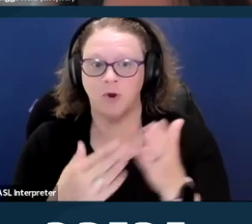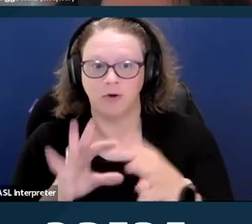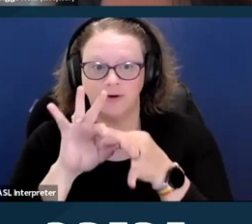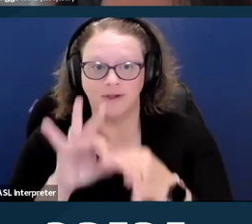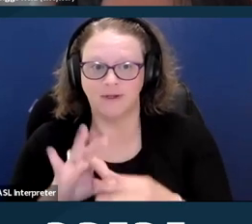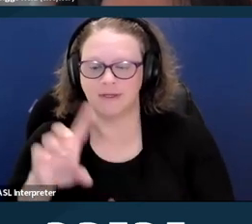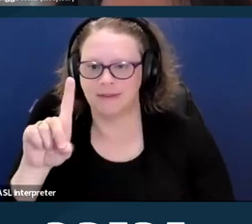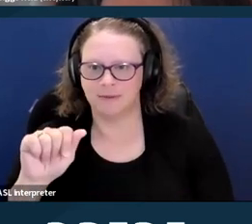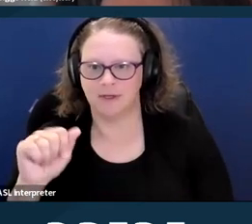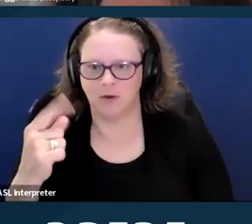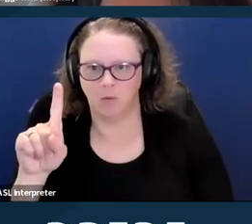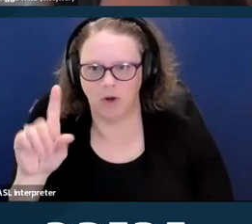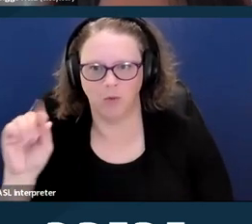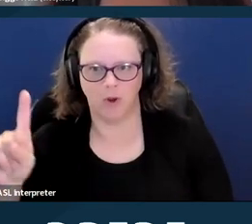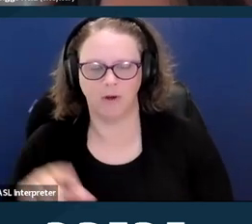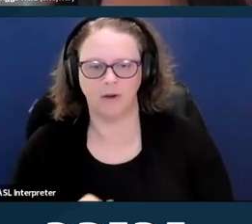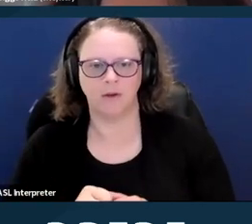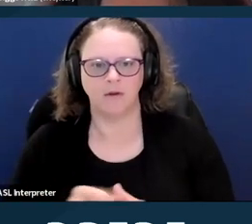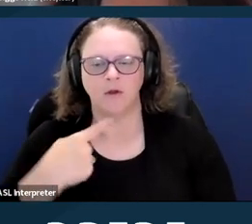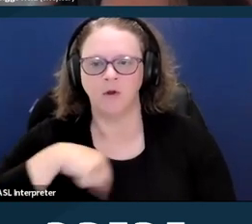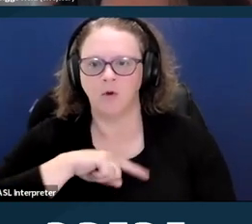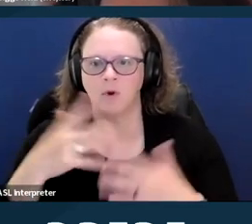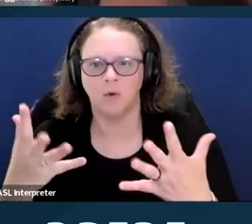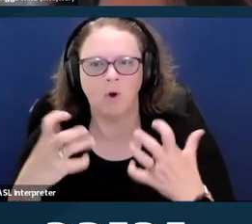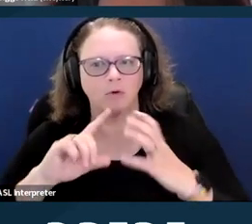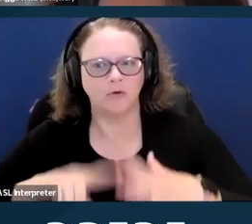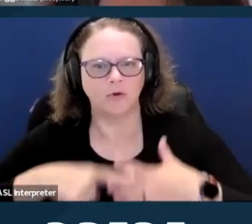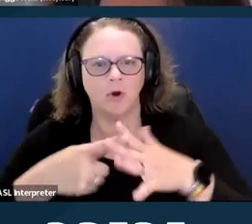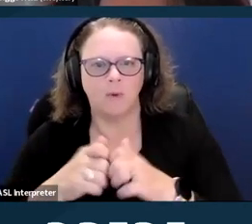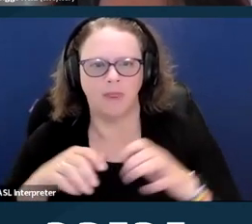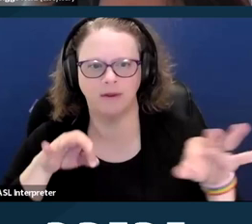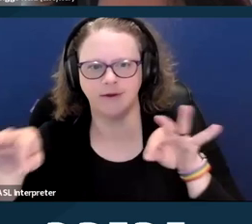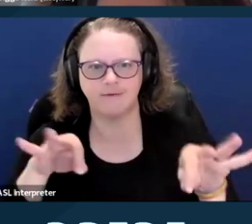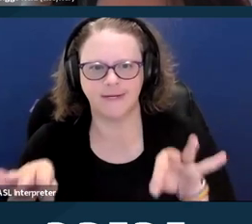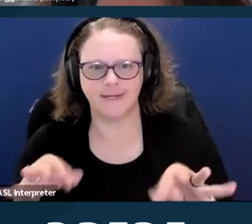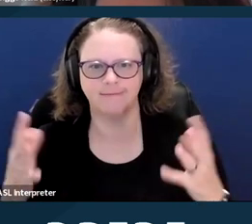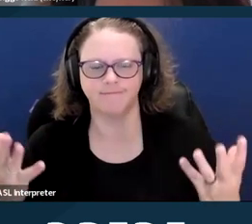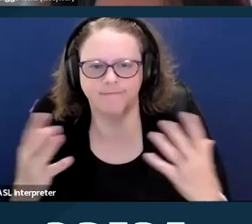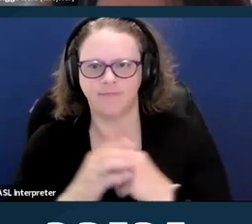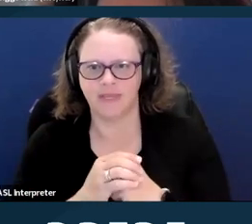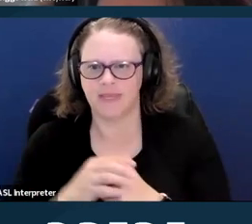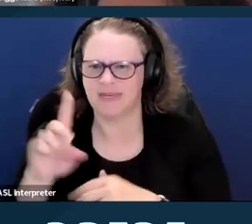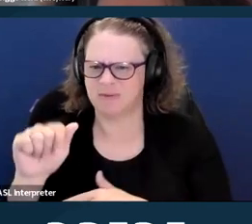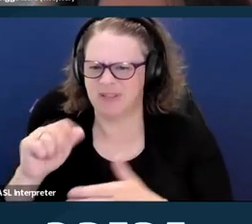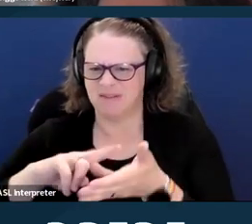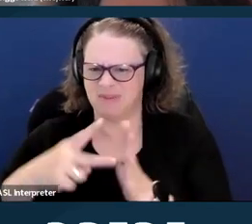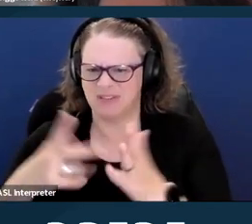and we wanted to start with defining what disability means and who we're talking about